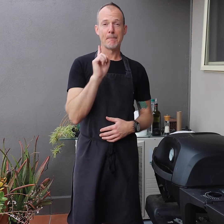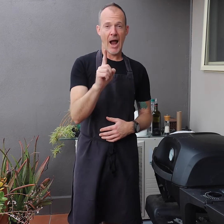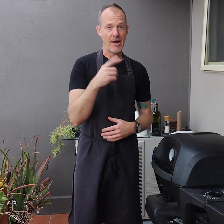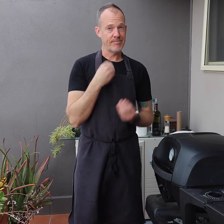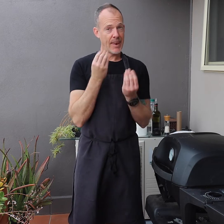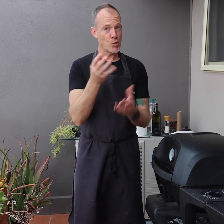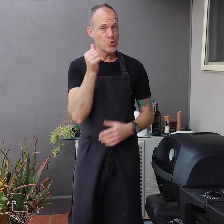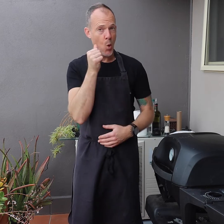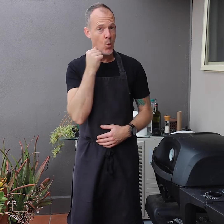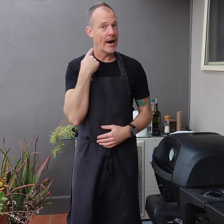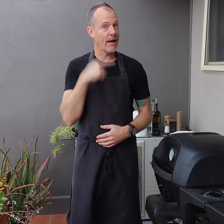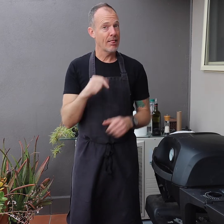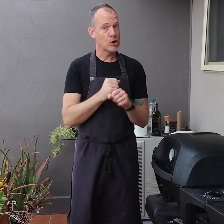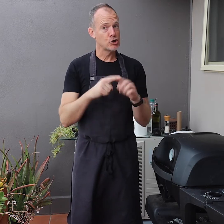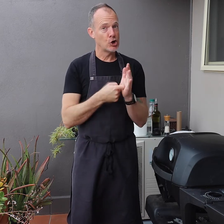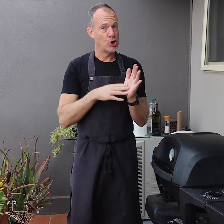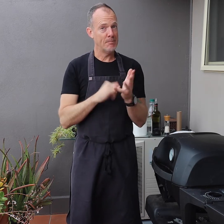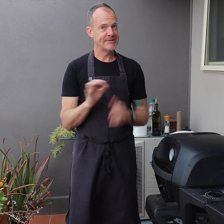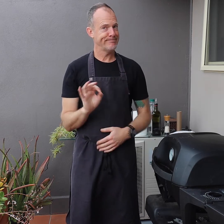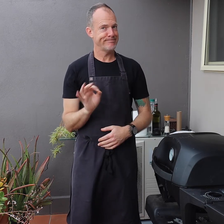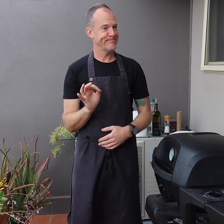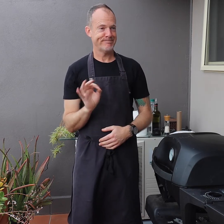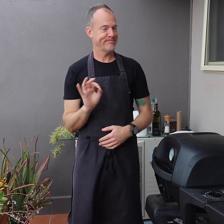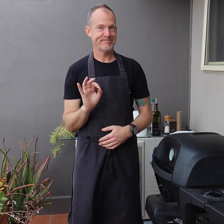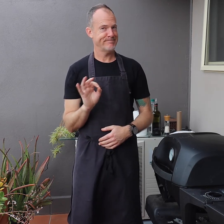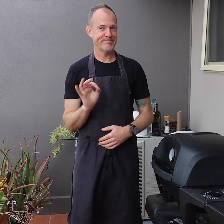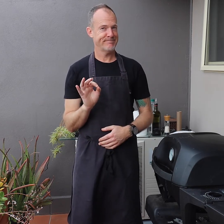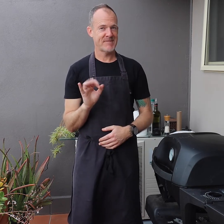Just to let you know, beer will not kill any germs.